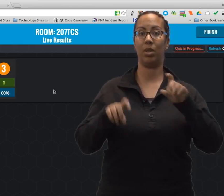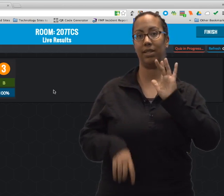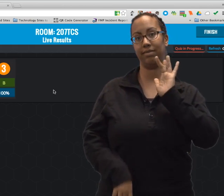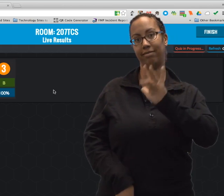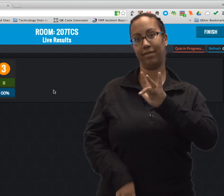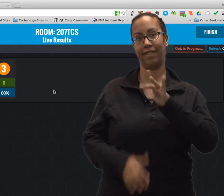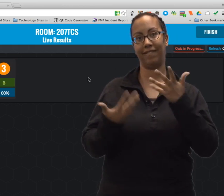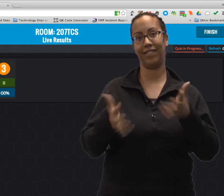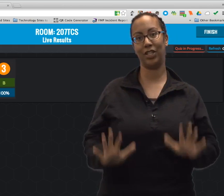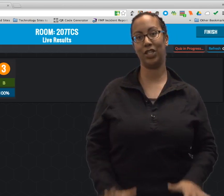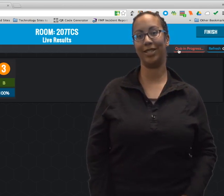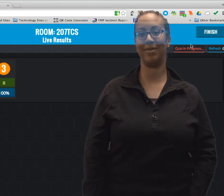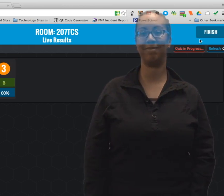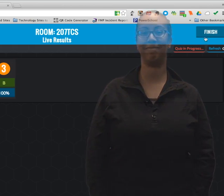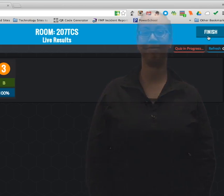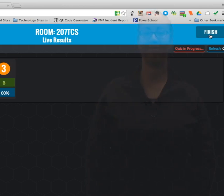When you finish the quiz, click Finish.